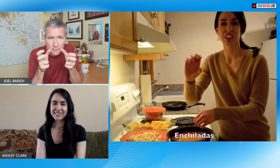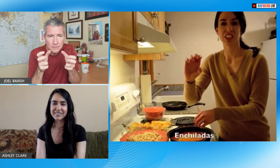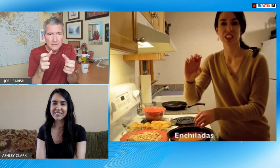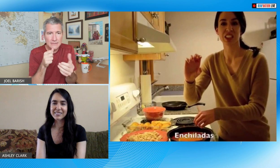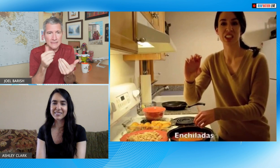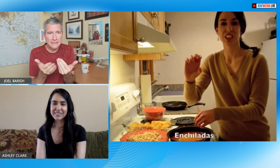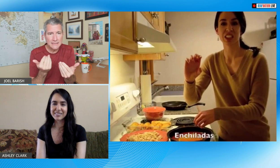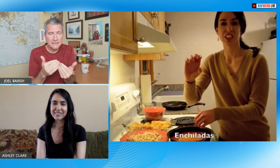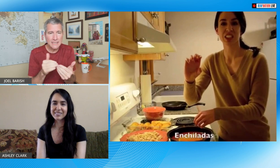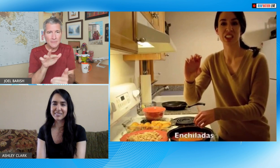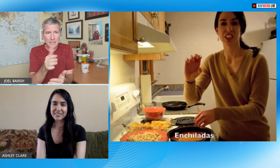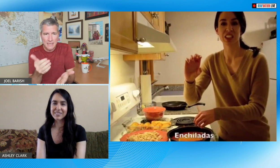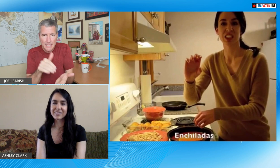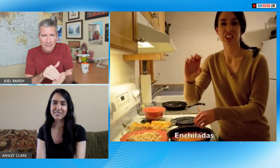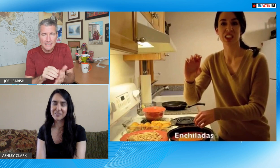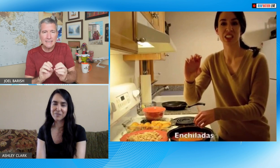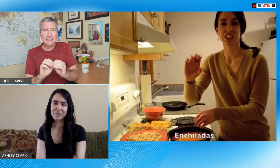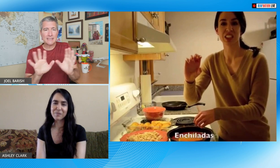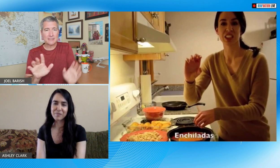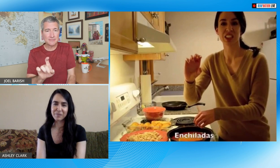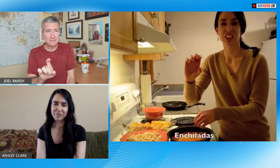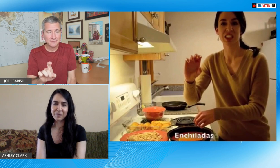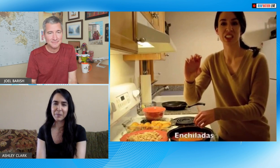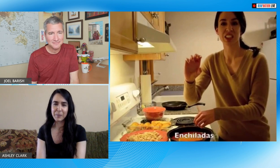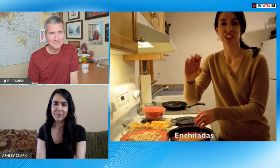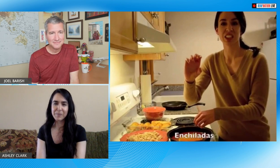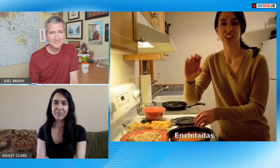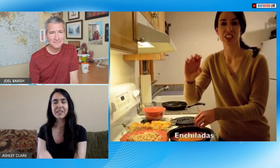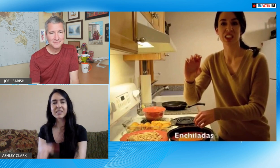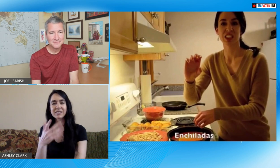you know so you've got to see it you have to have somebody spell it again you